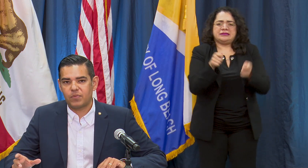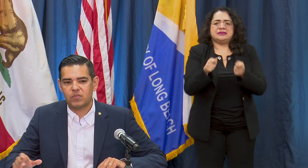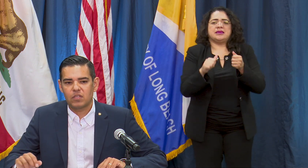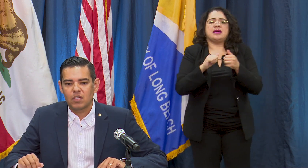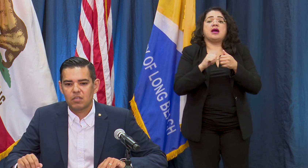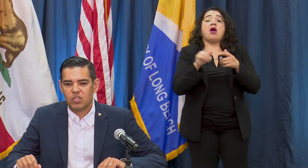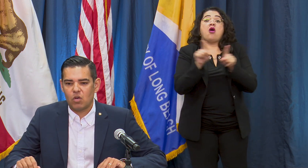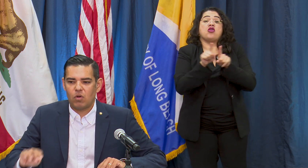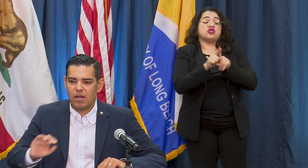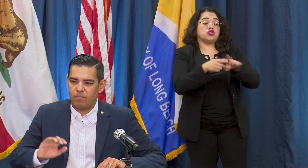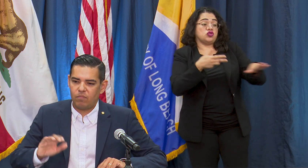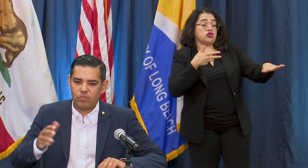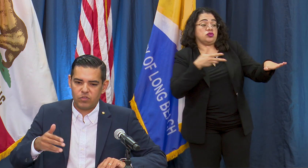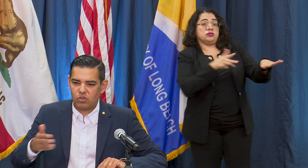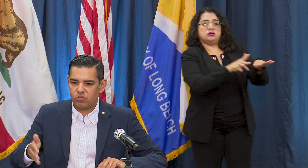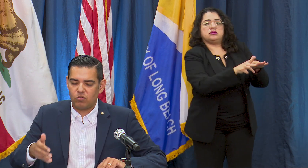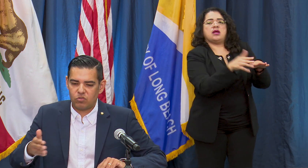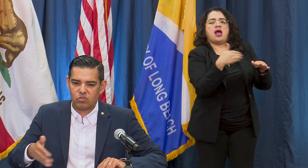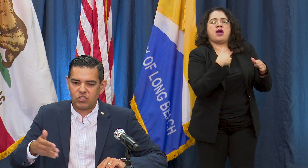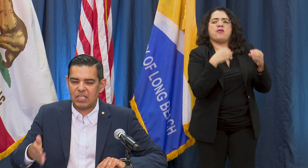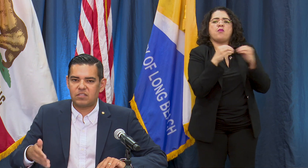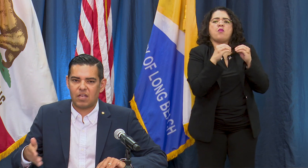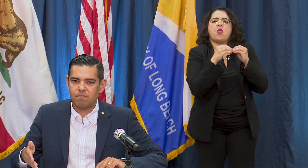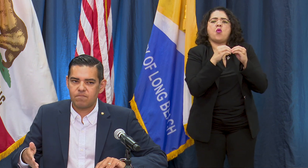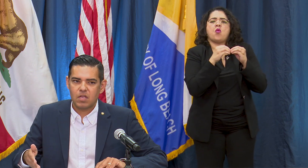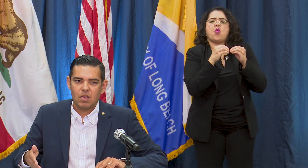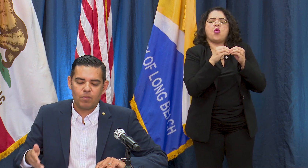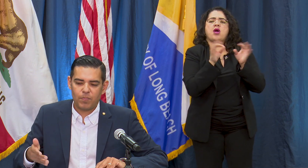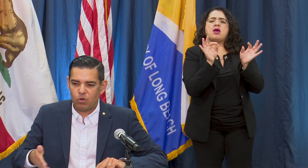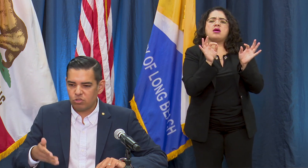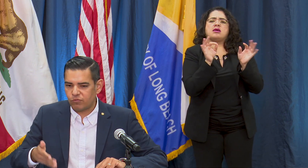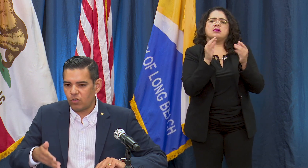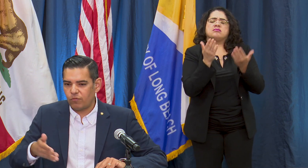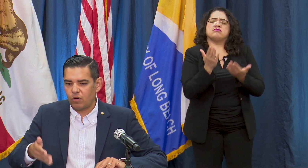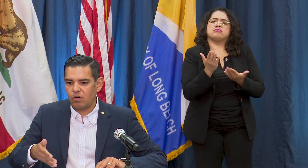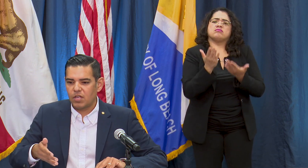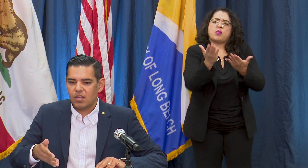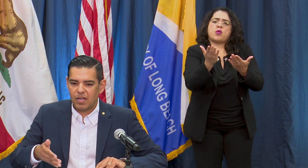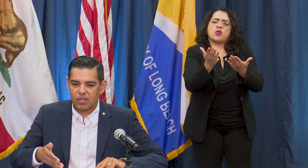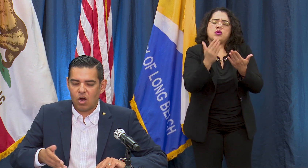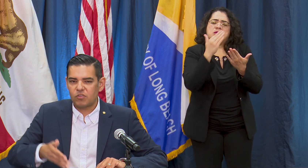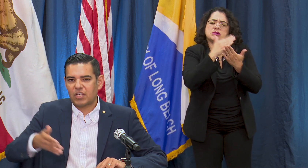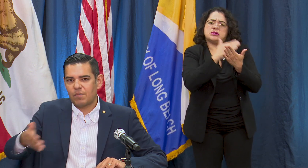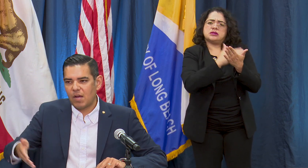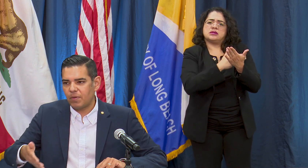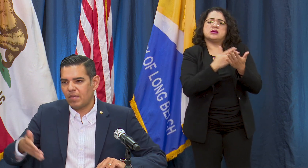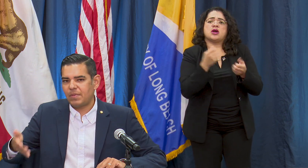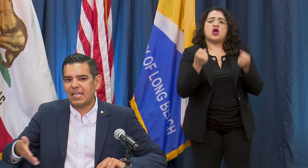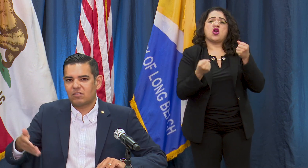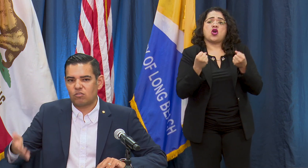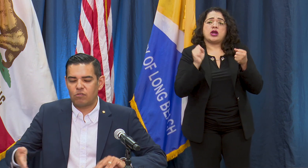So you're seeing some proposals for cars to come up and maybe get served